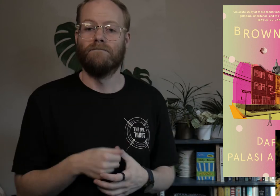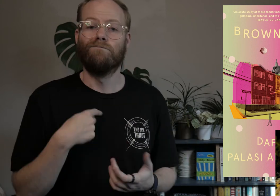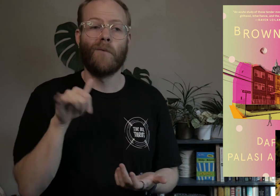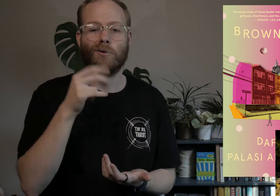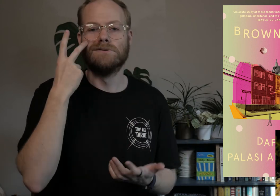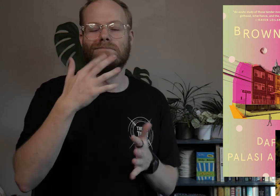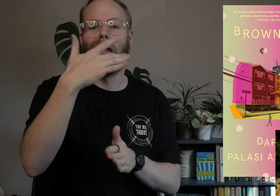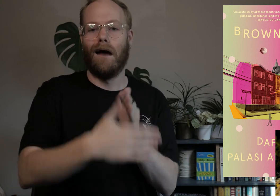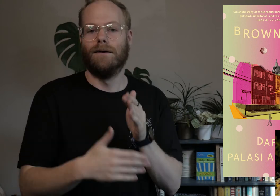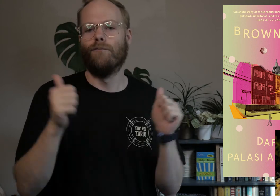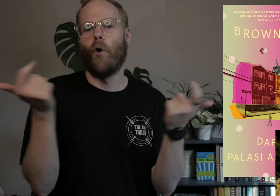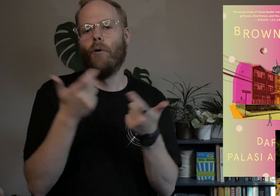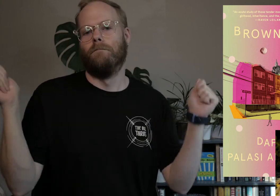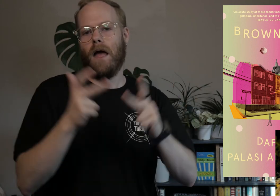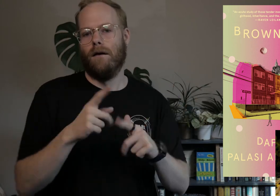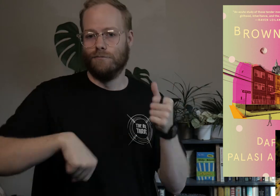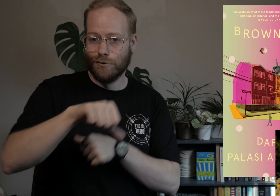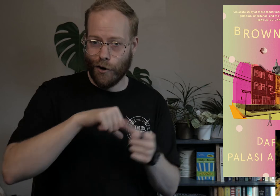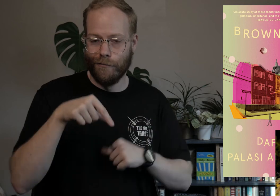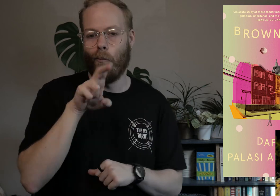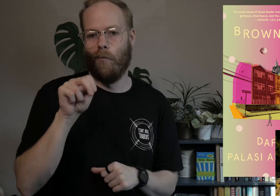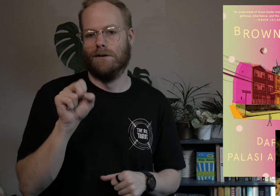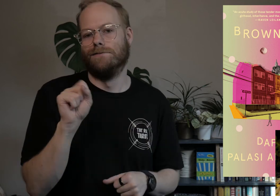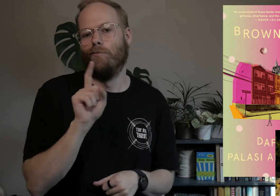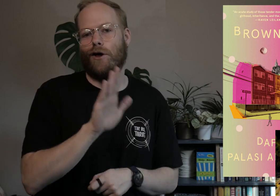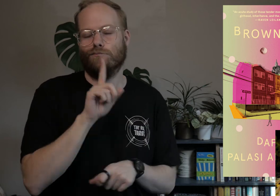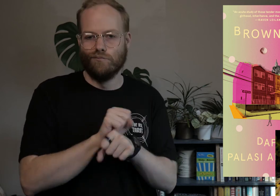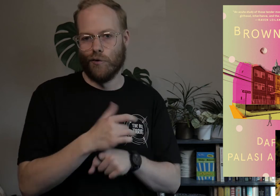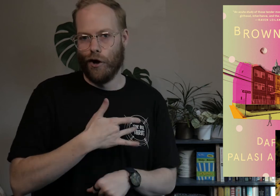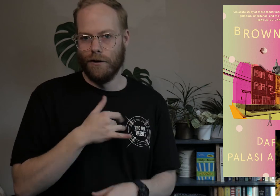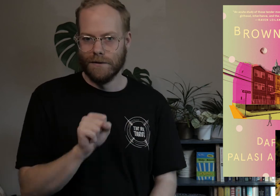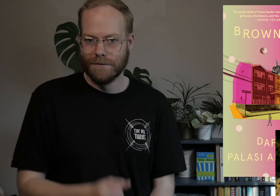But we also see in the end they return to each other and to Queens, where their true heart is.